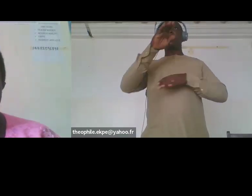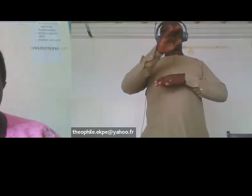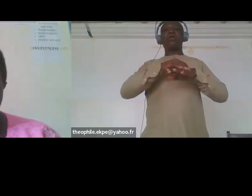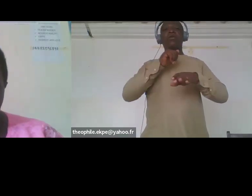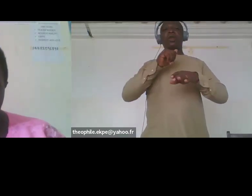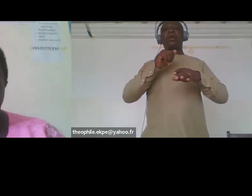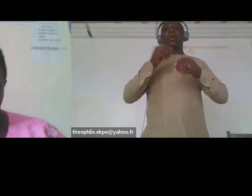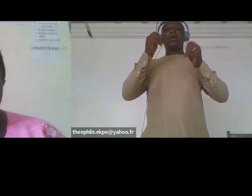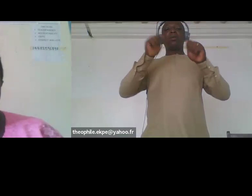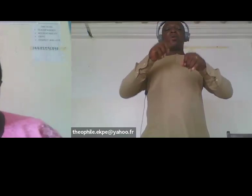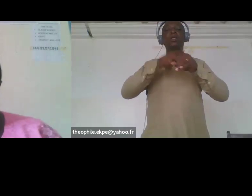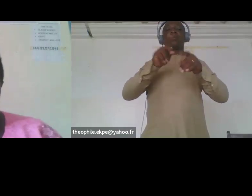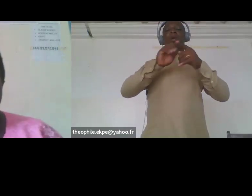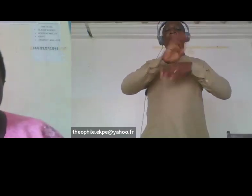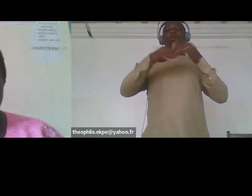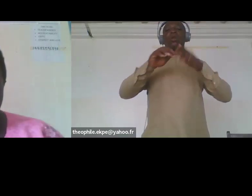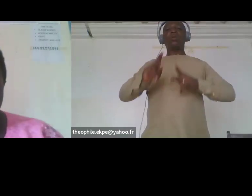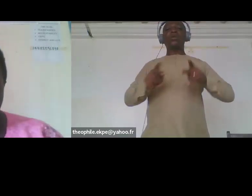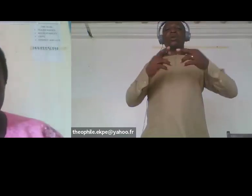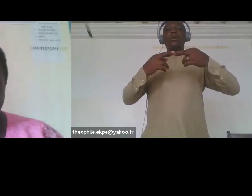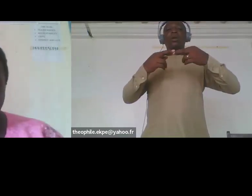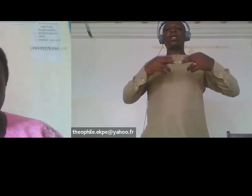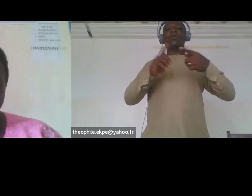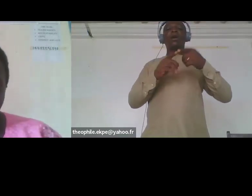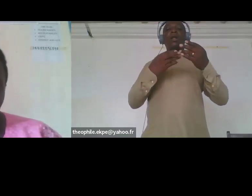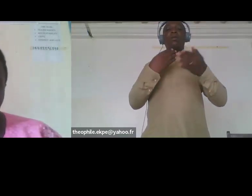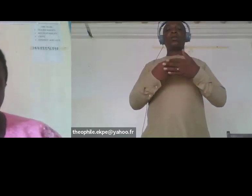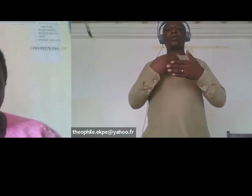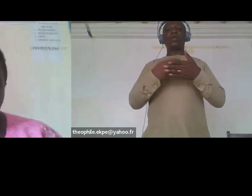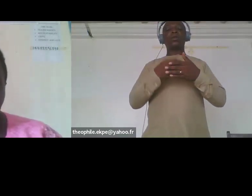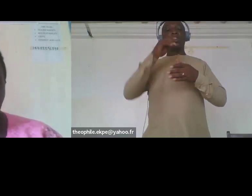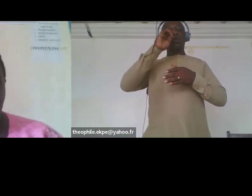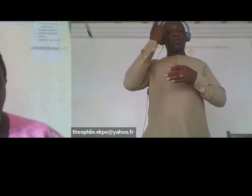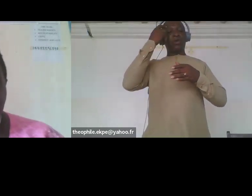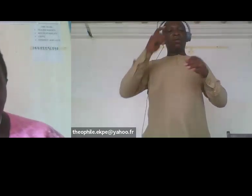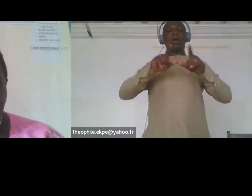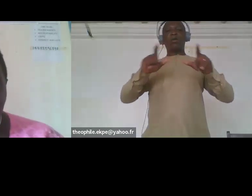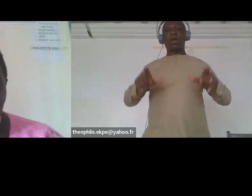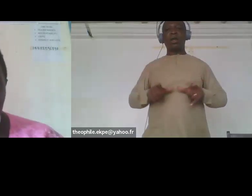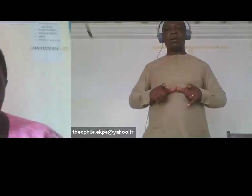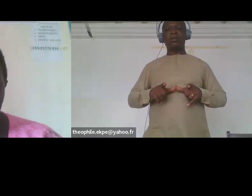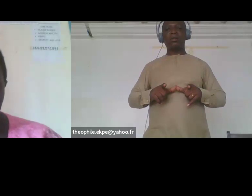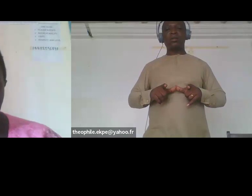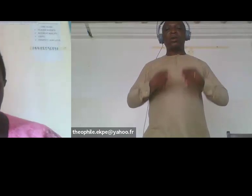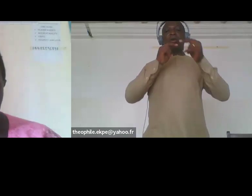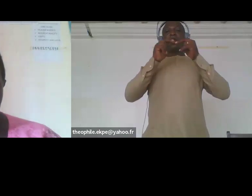invited invited lidu to participate in the budget conference for 2024 and 2025